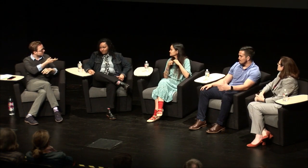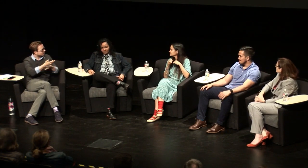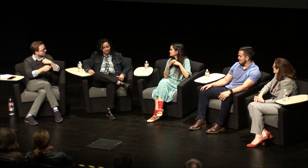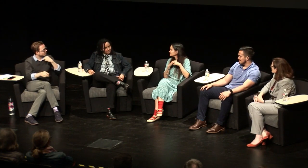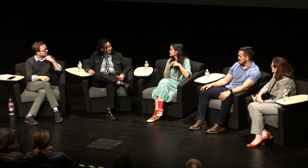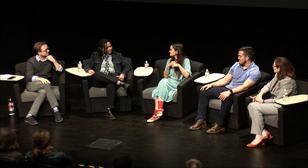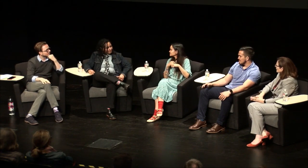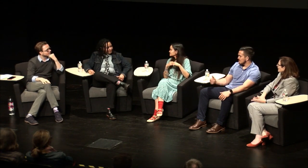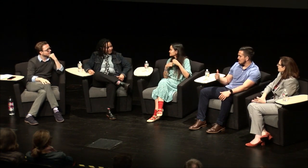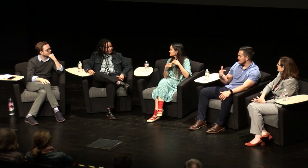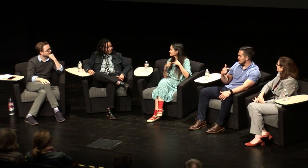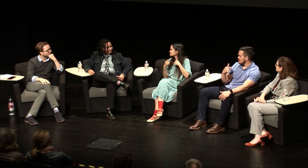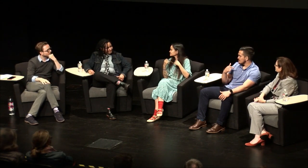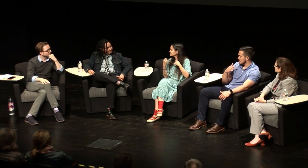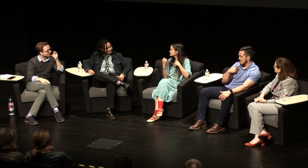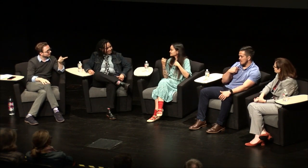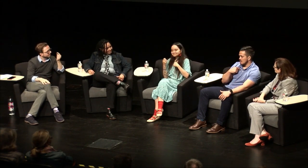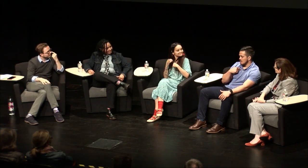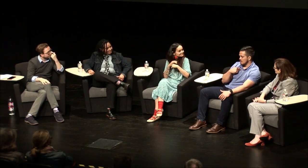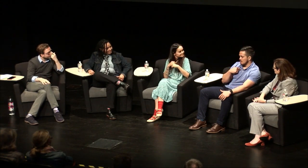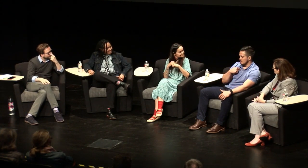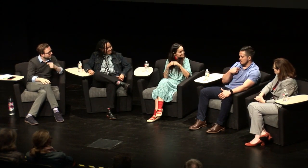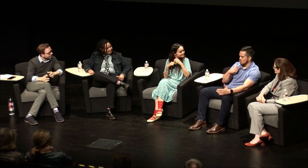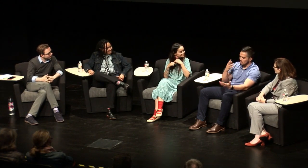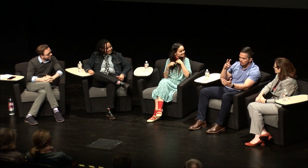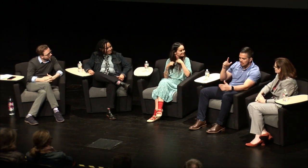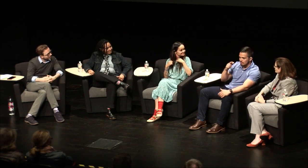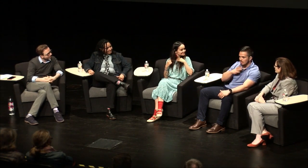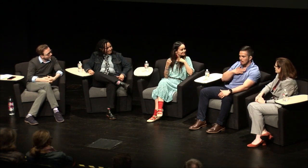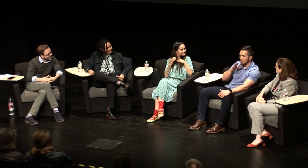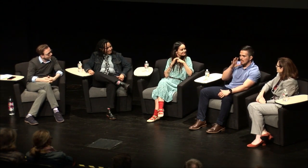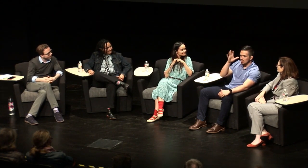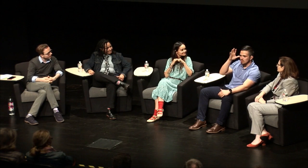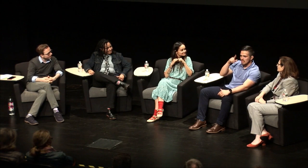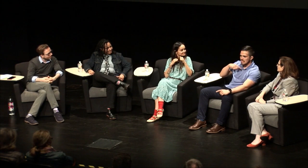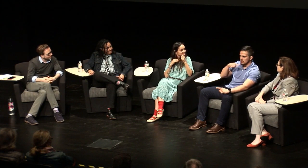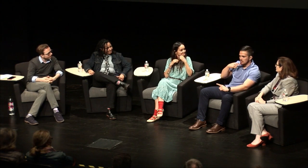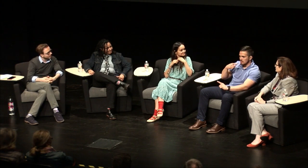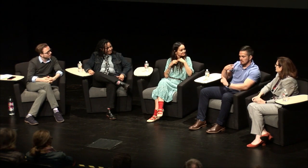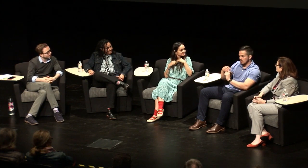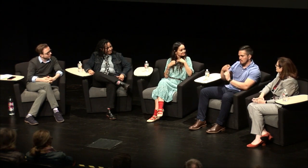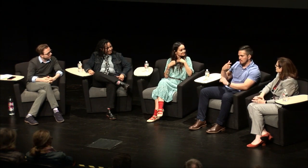the least restrictive and whether that interpreter [Moises:] well so my parents are